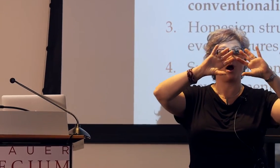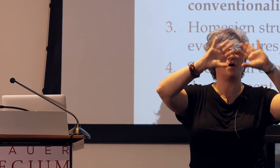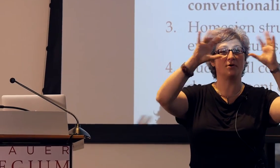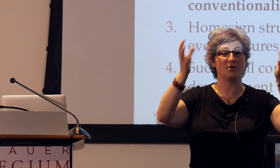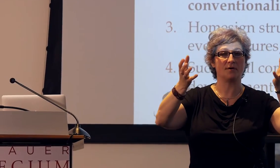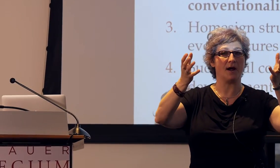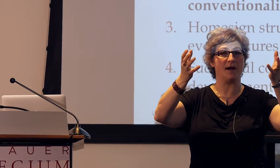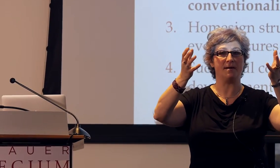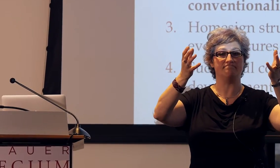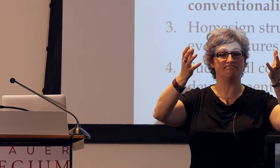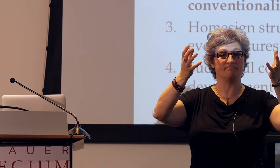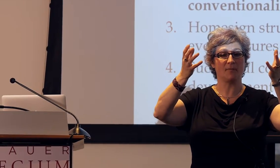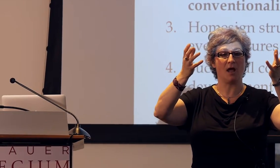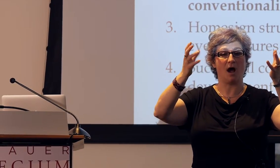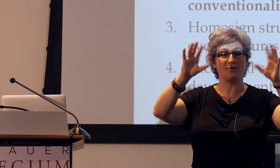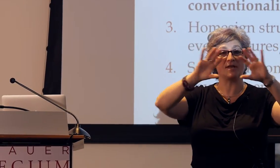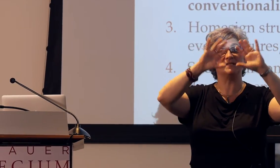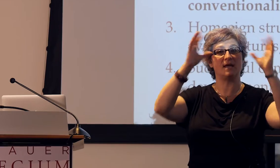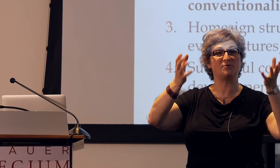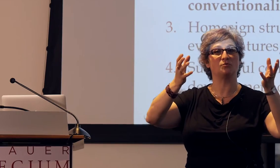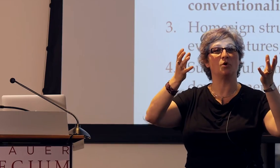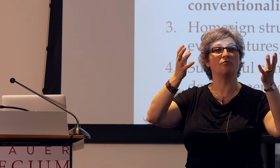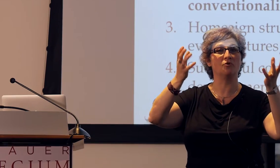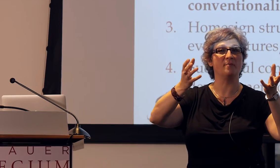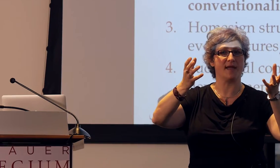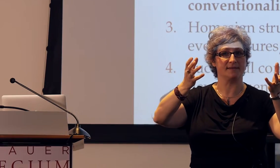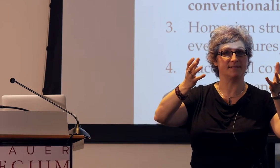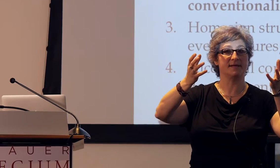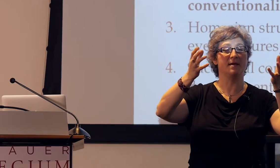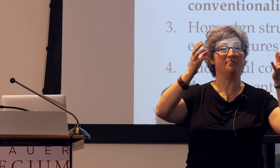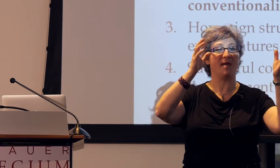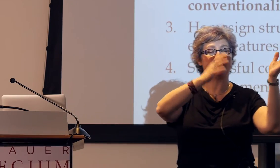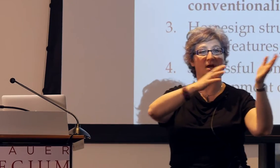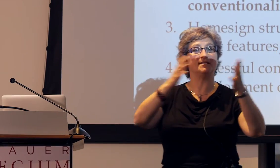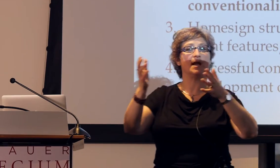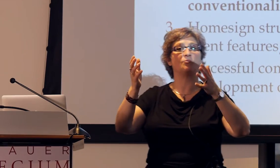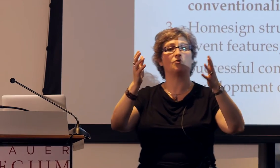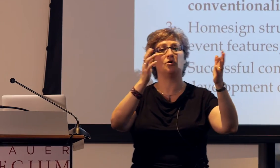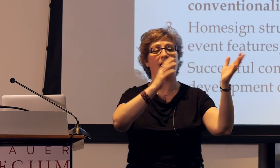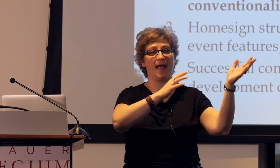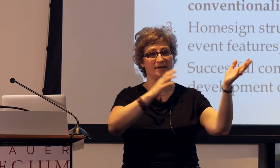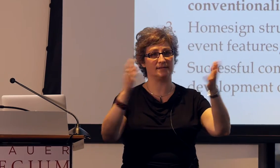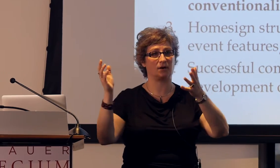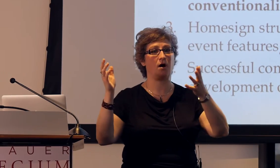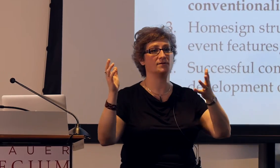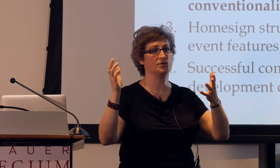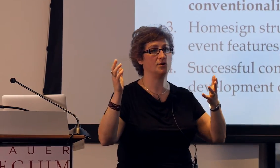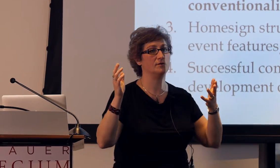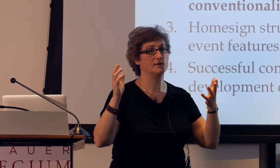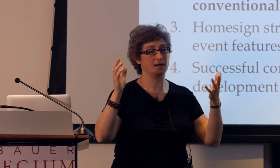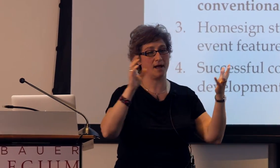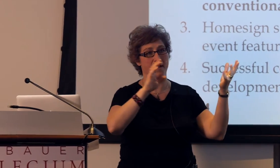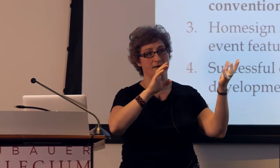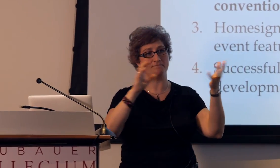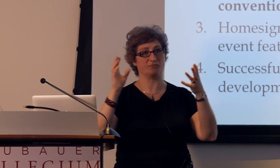or other conceptual groupings based on temporal and causal relationships.